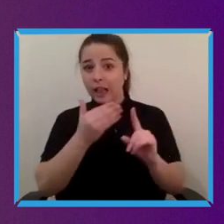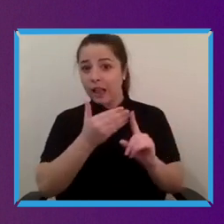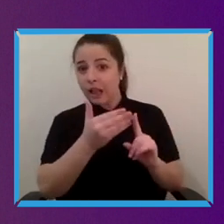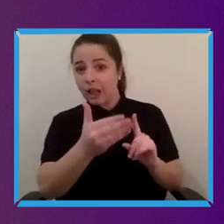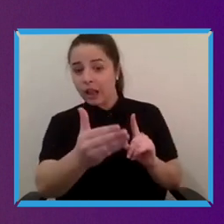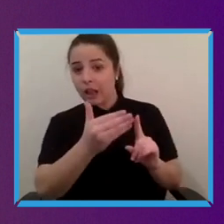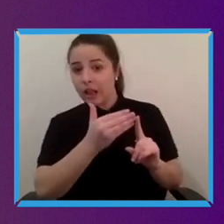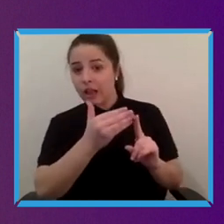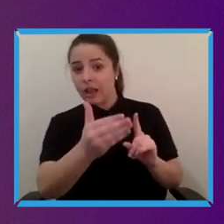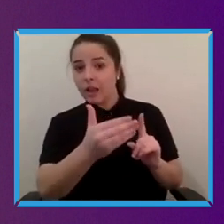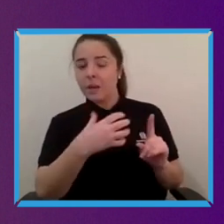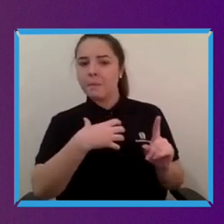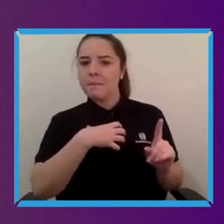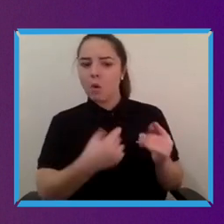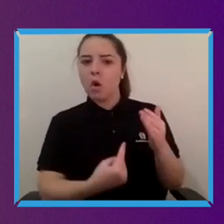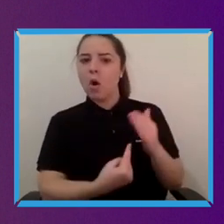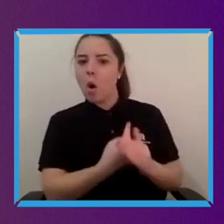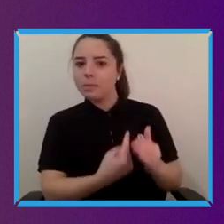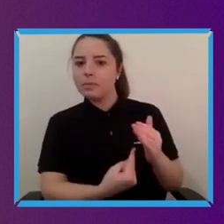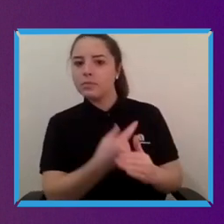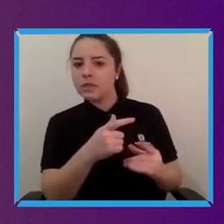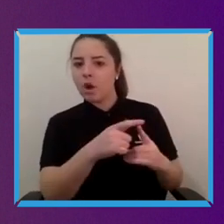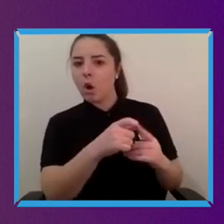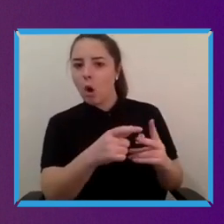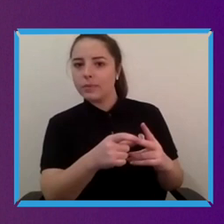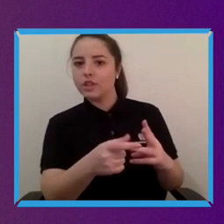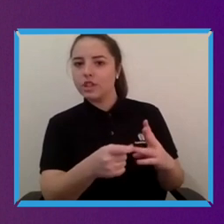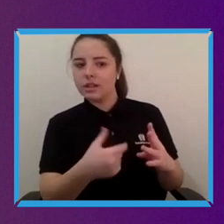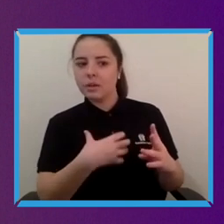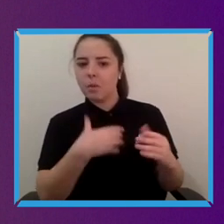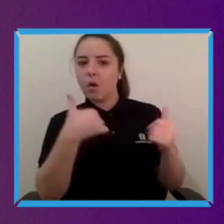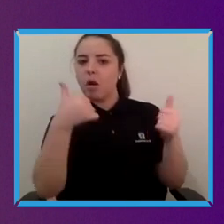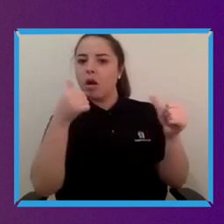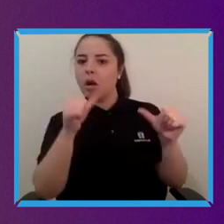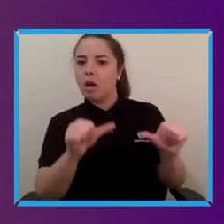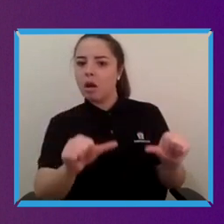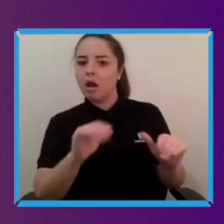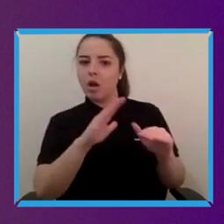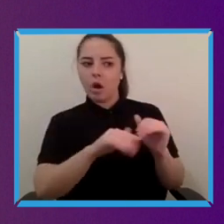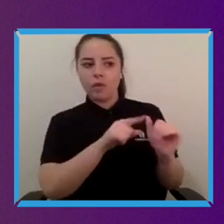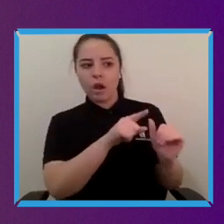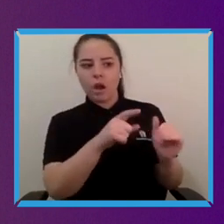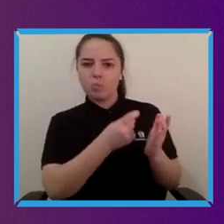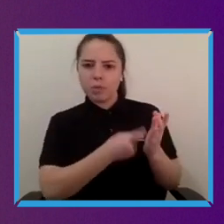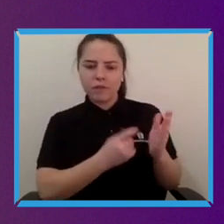of more options and a greater understanding of people's work preferences in amongst this.